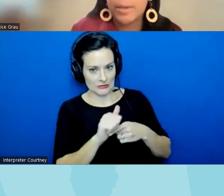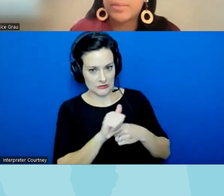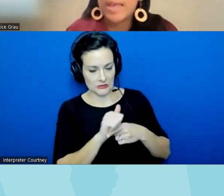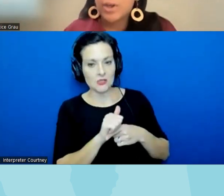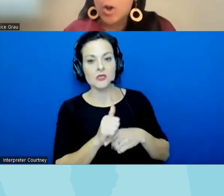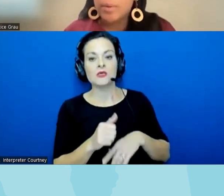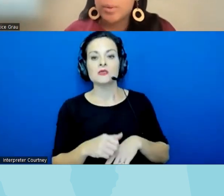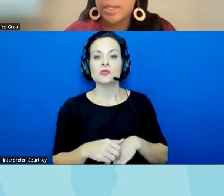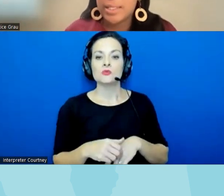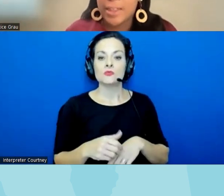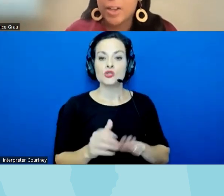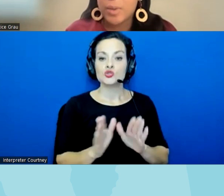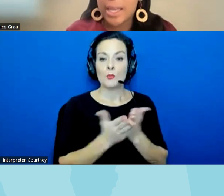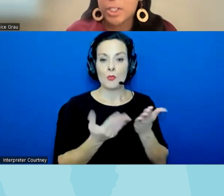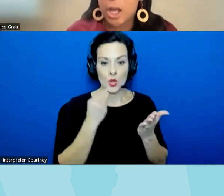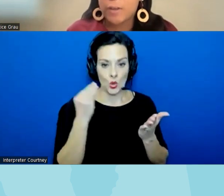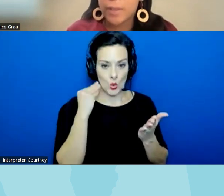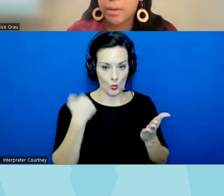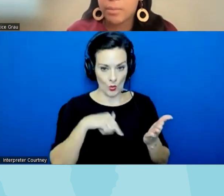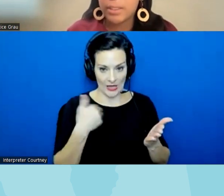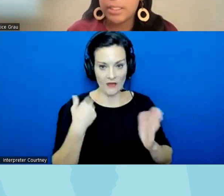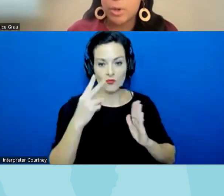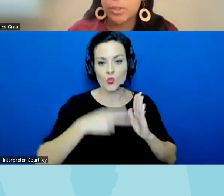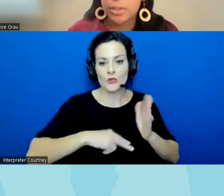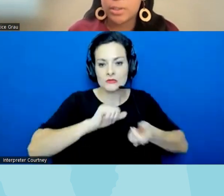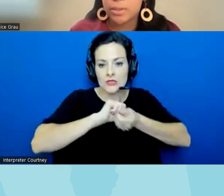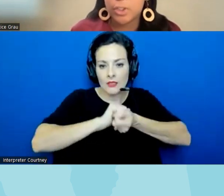book that we have at home and we read it together and we kind of talk of like what emotions did you